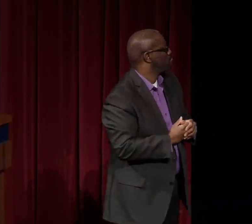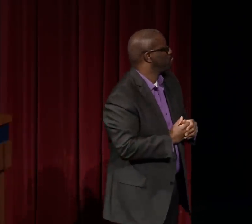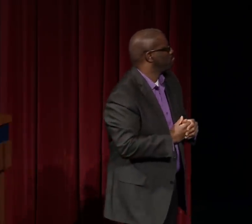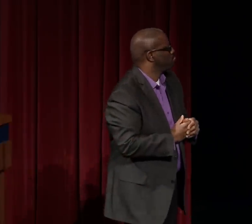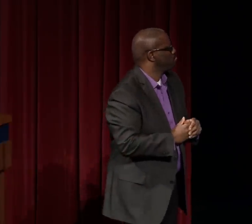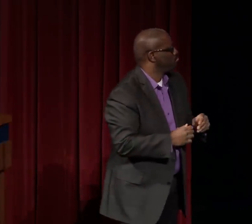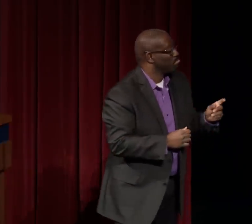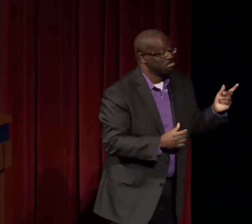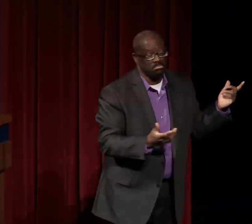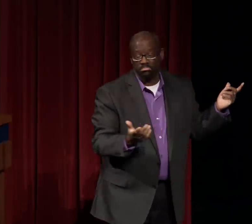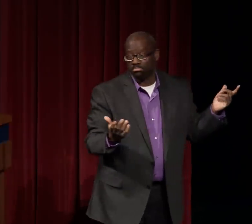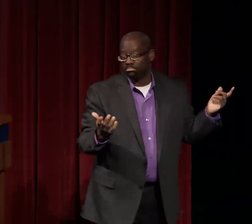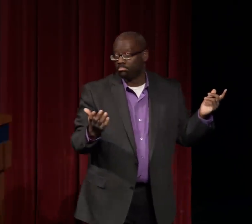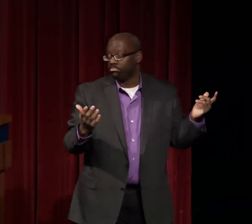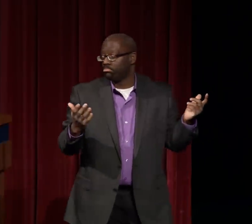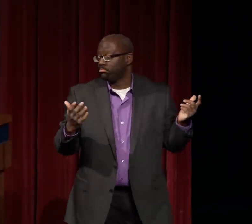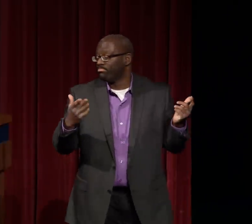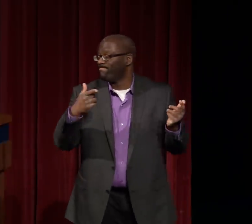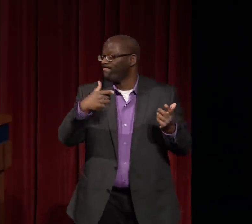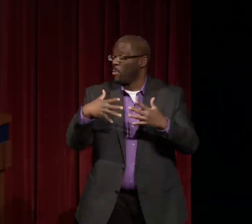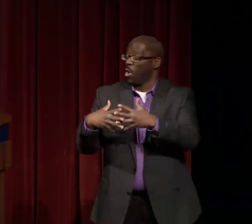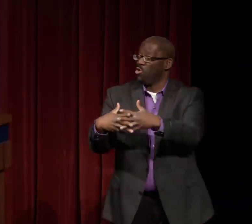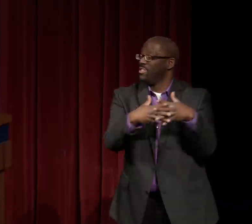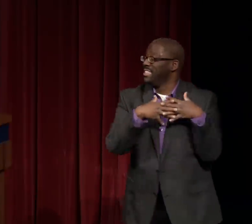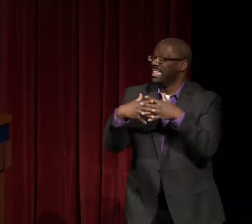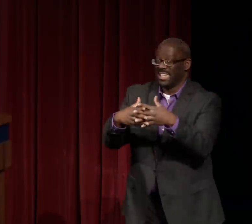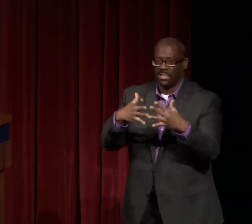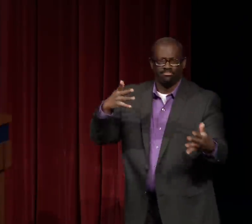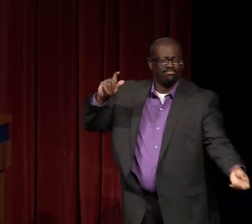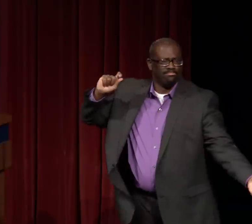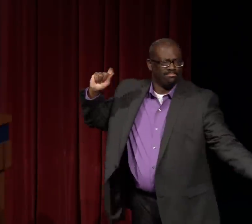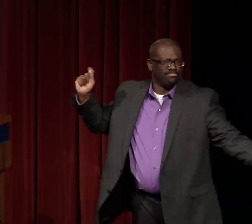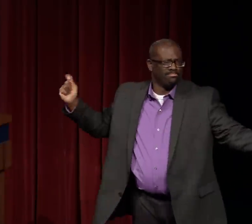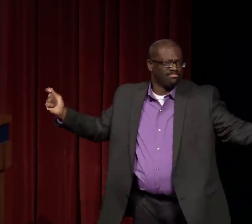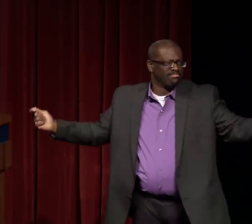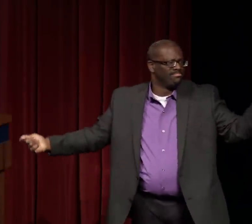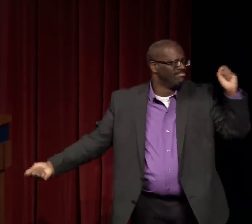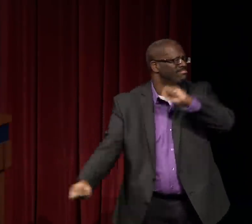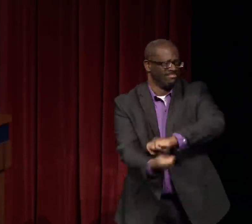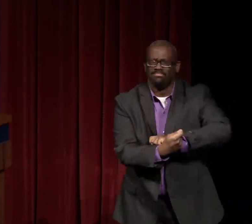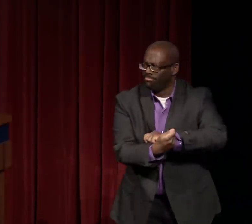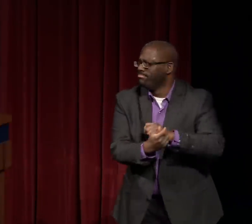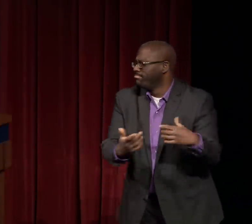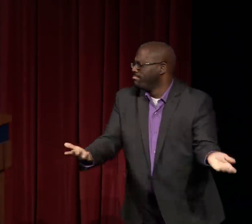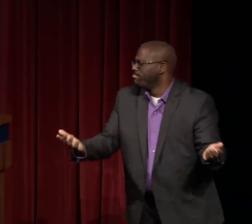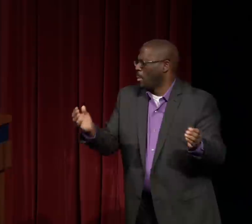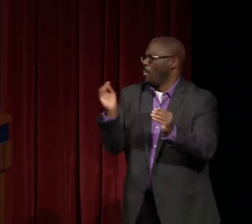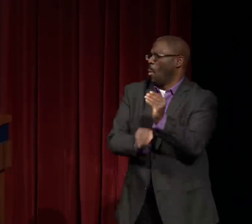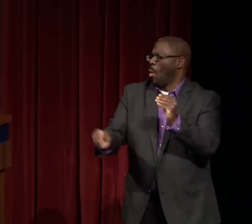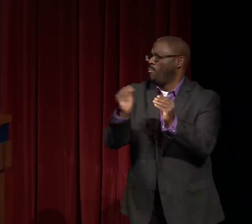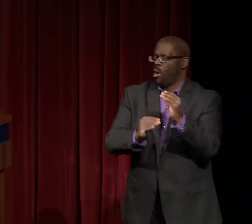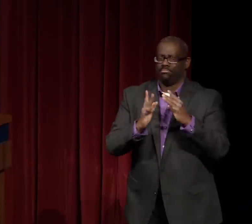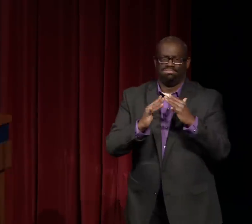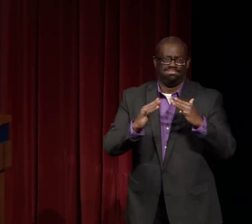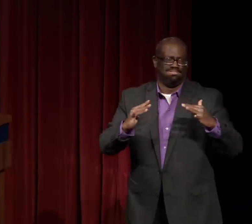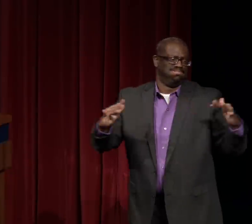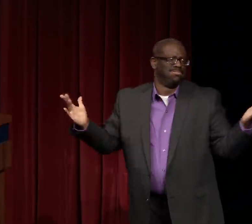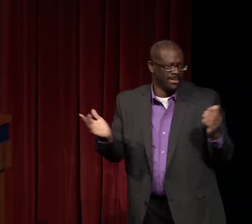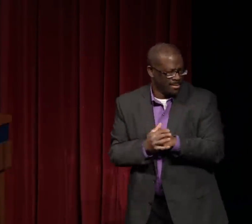Just by their presence. We know that our country is changing, and we know